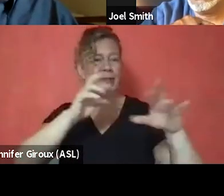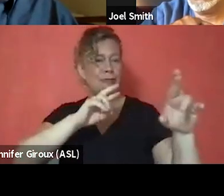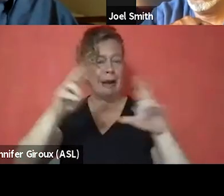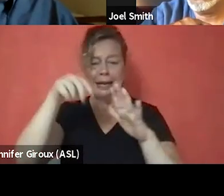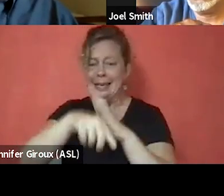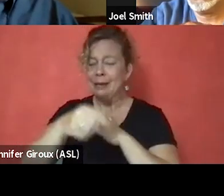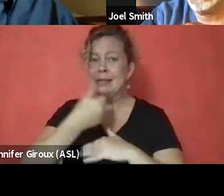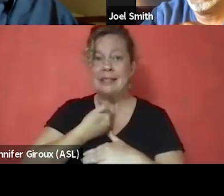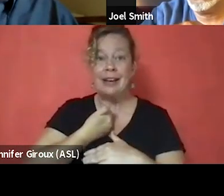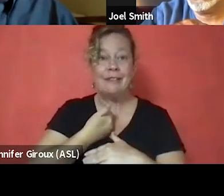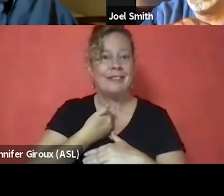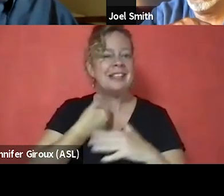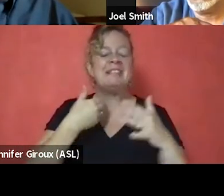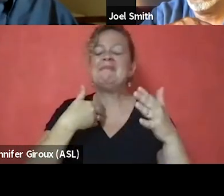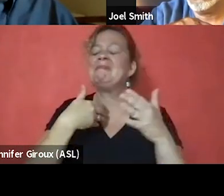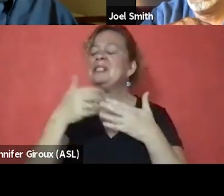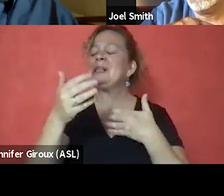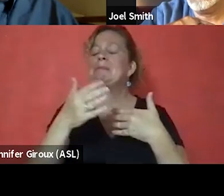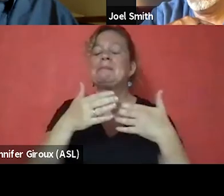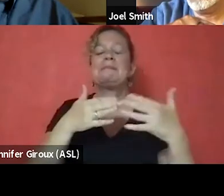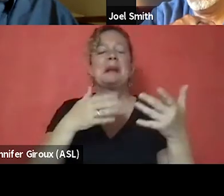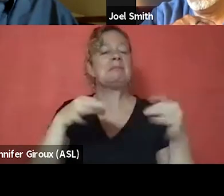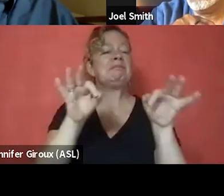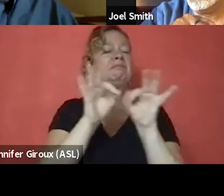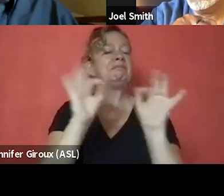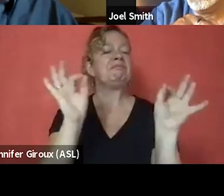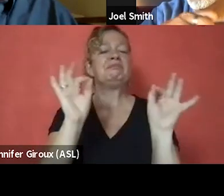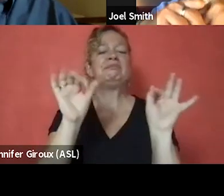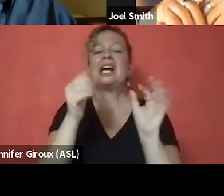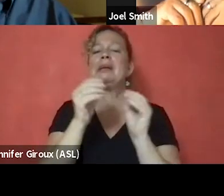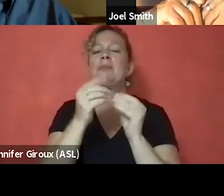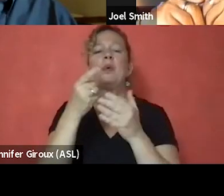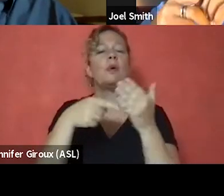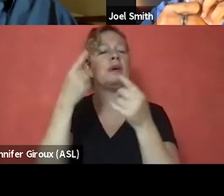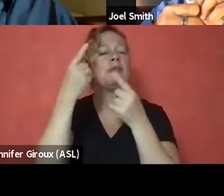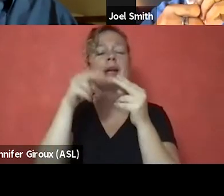that it didn't matter anymore what you all thought of me, because I needed to take care of me.